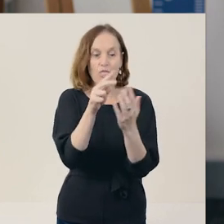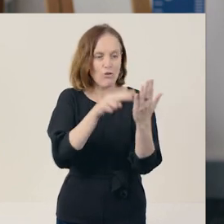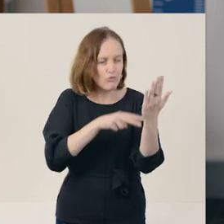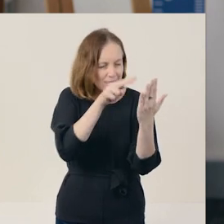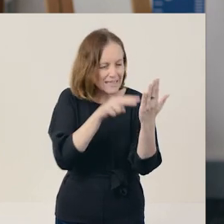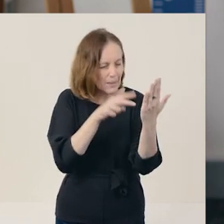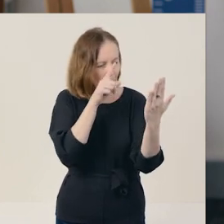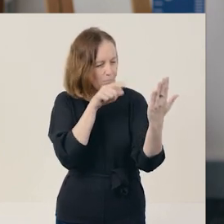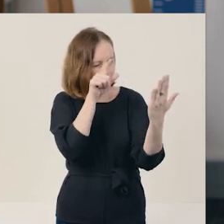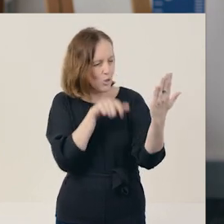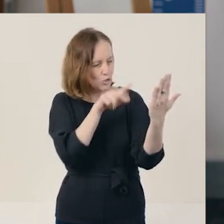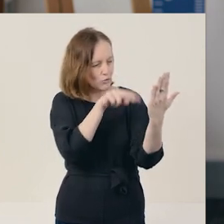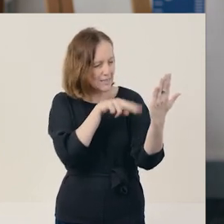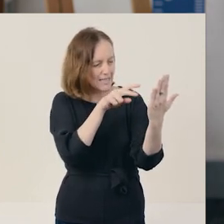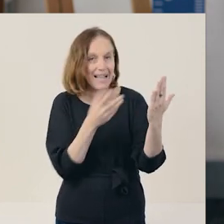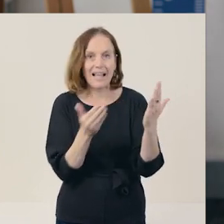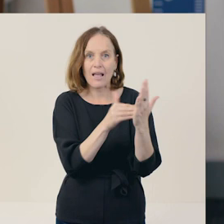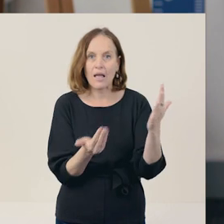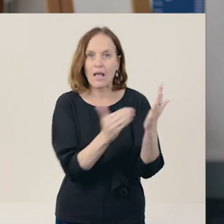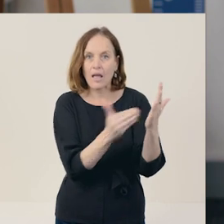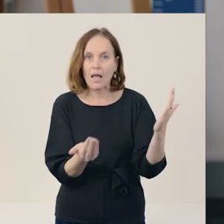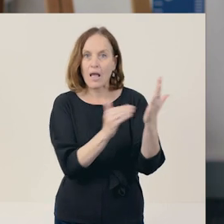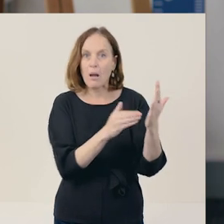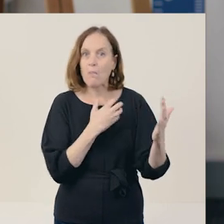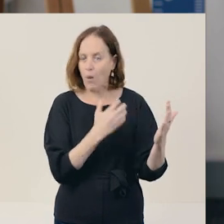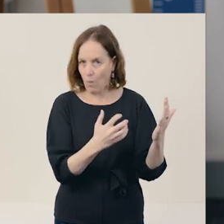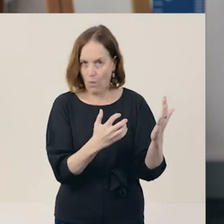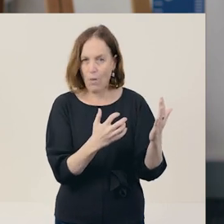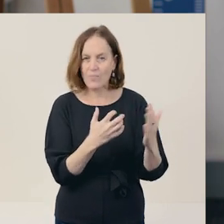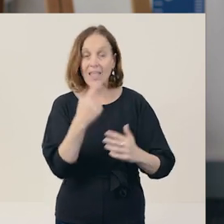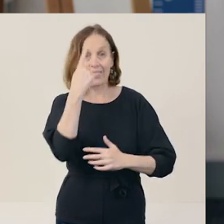about what you know about it. You can do this by thinking of the questions: